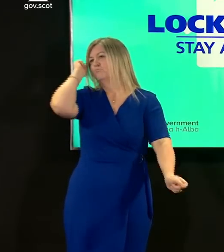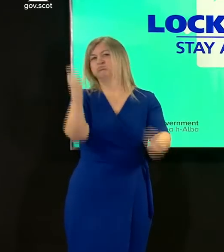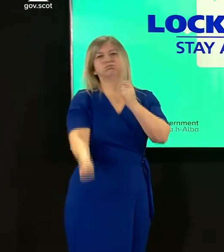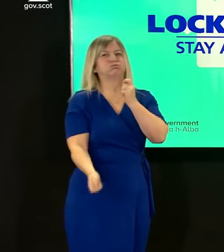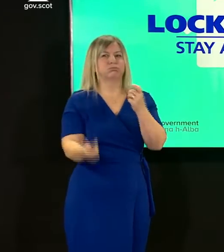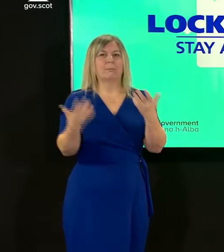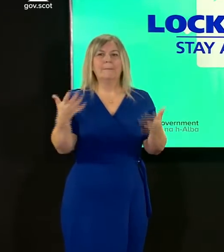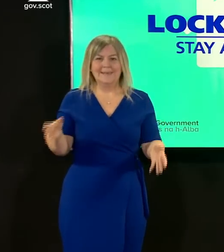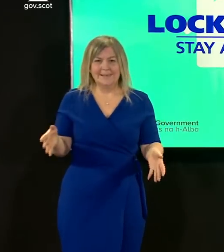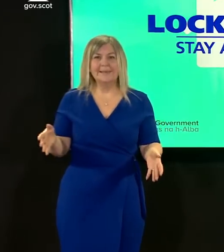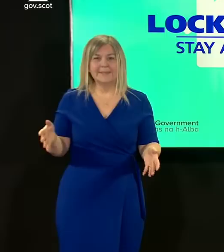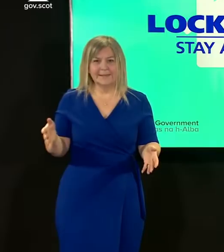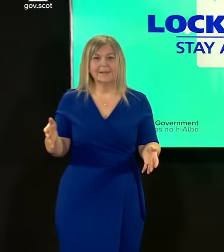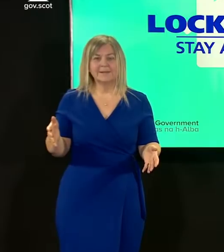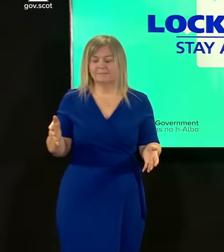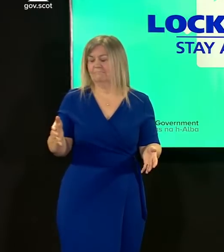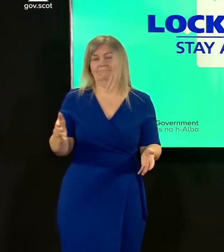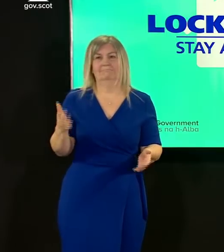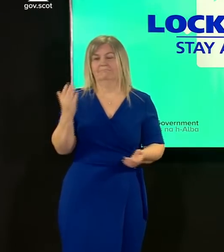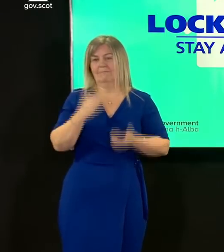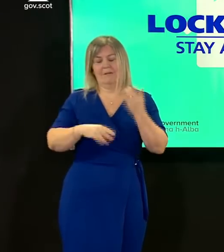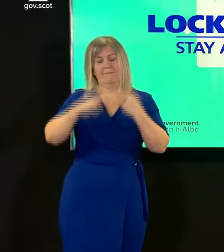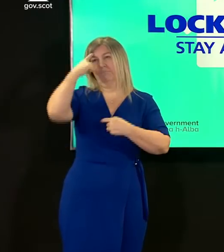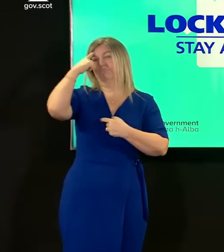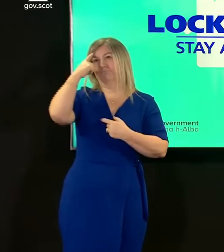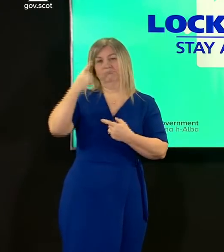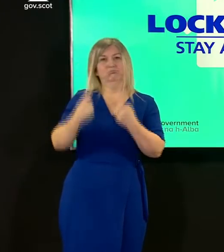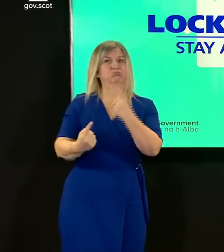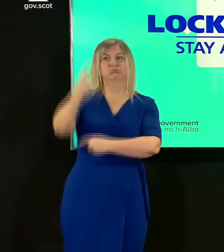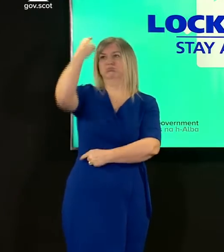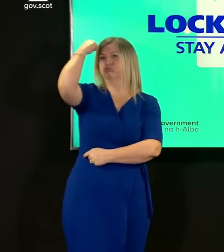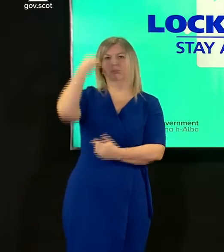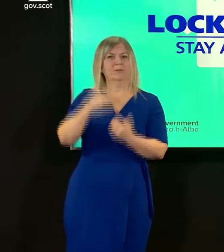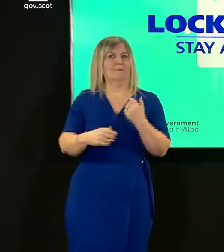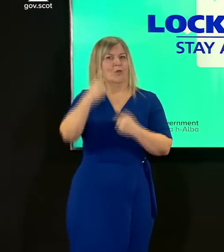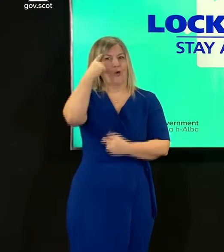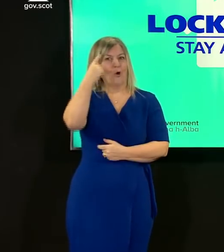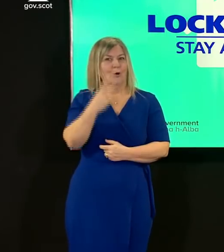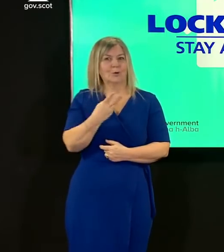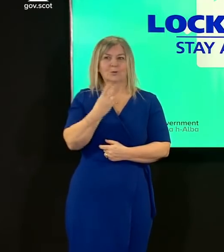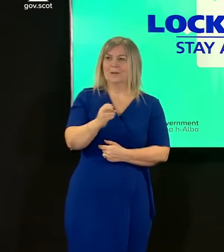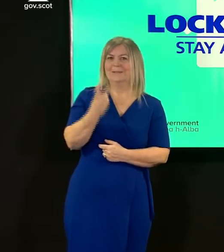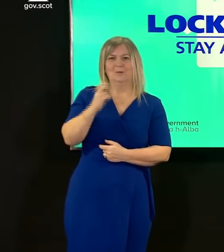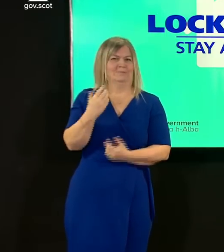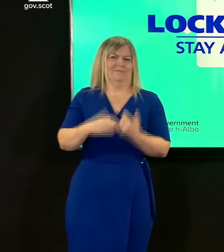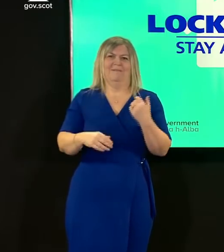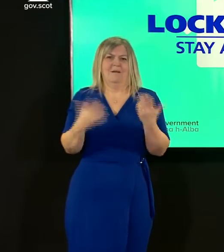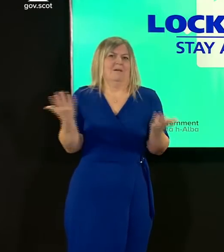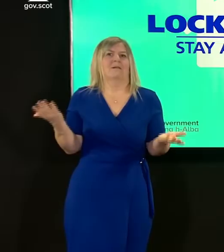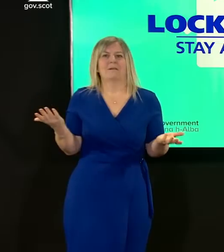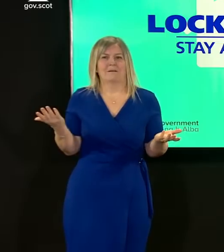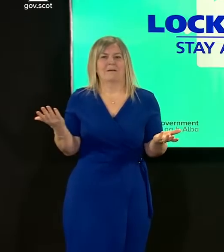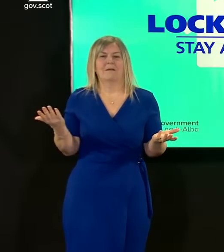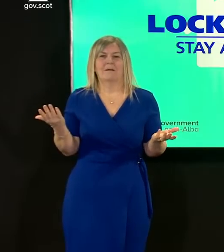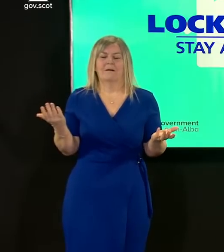ways which would have been absolutely unimaginable at the beginning of 2020 for thousands of families